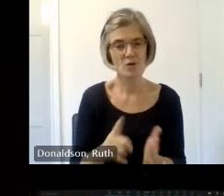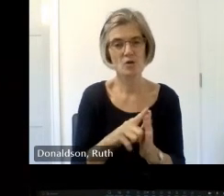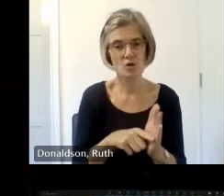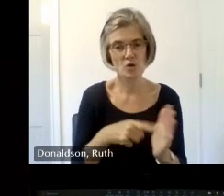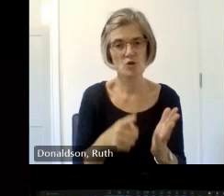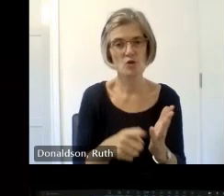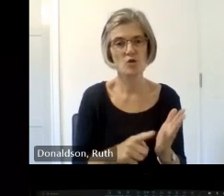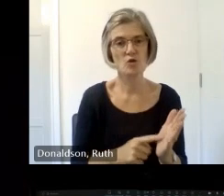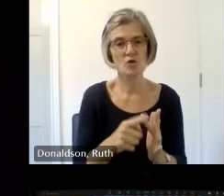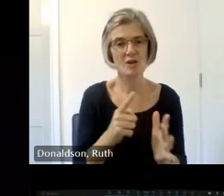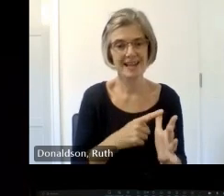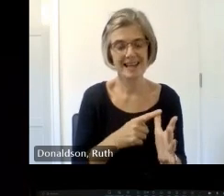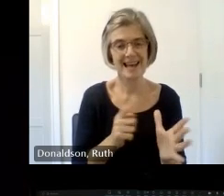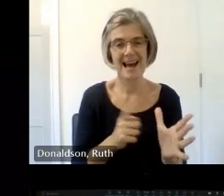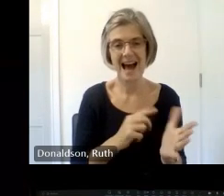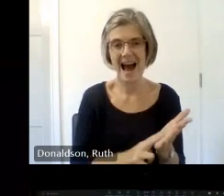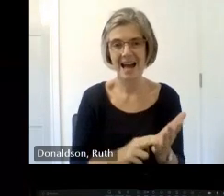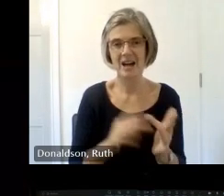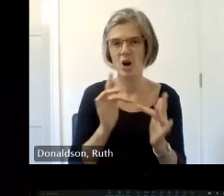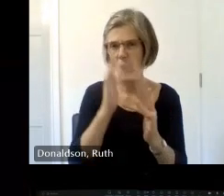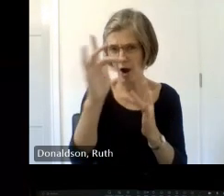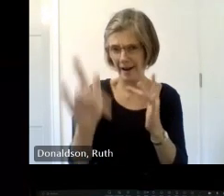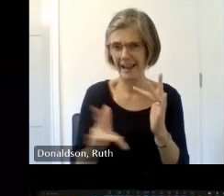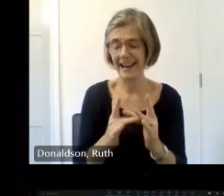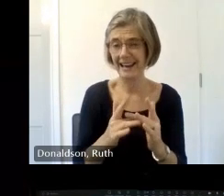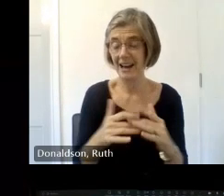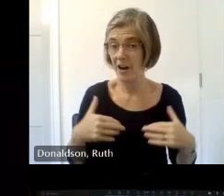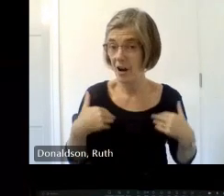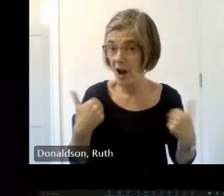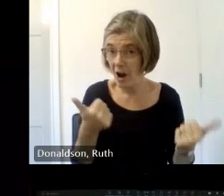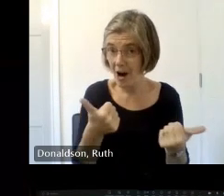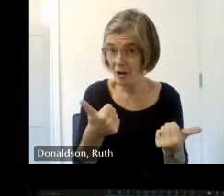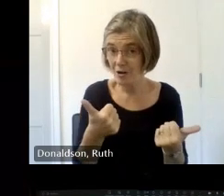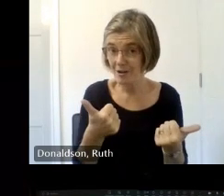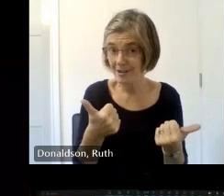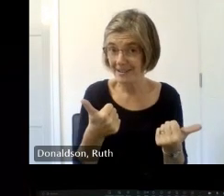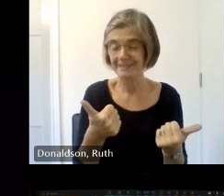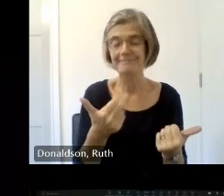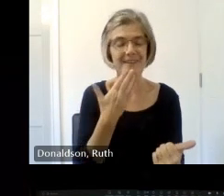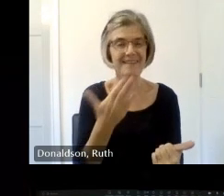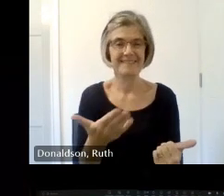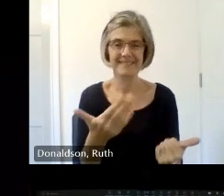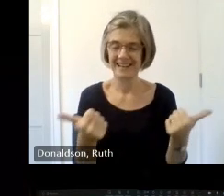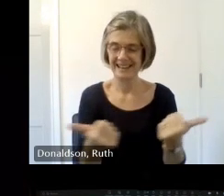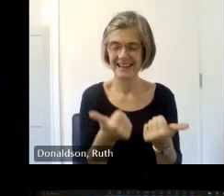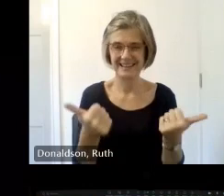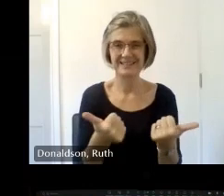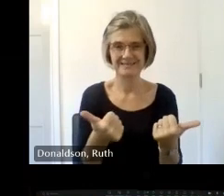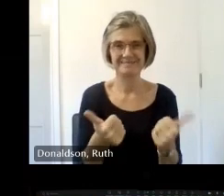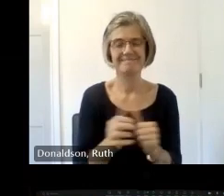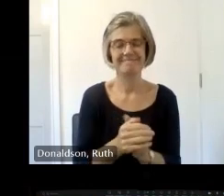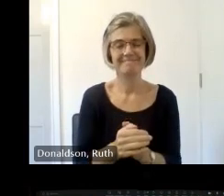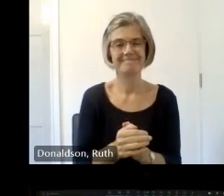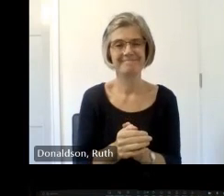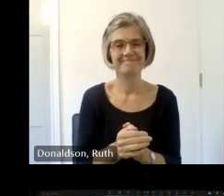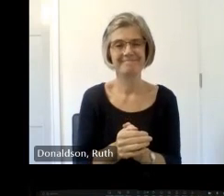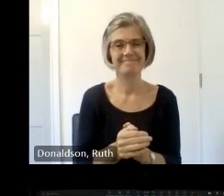us online Julian how are you doing good thanks how about you okay um if you're